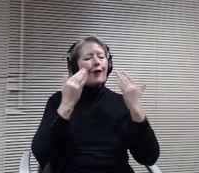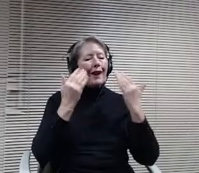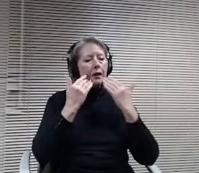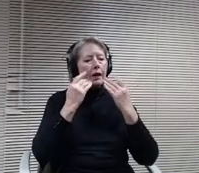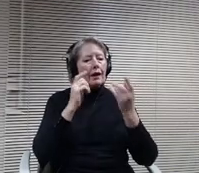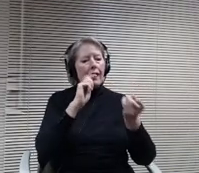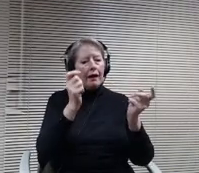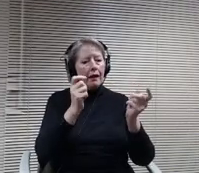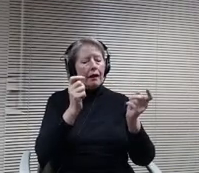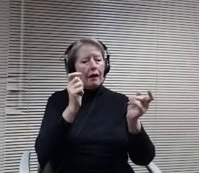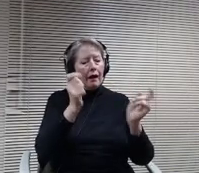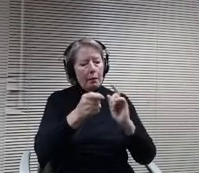Katie, I think.